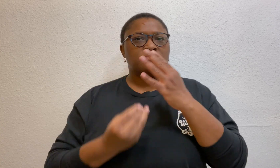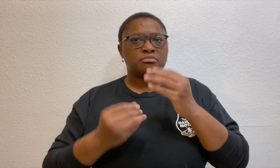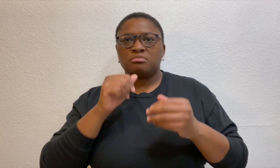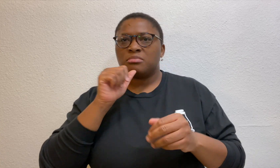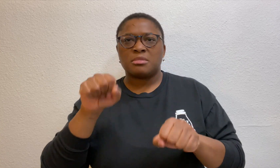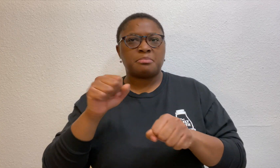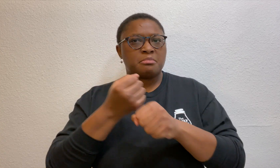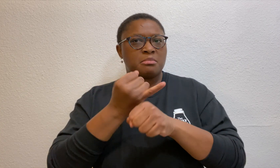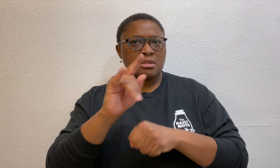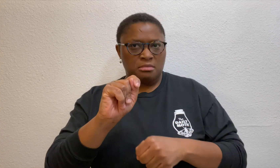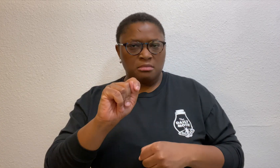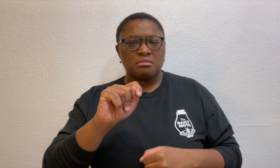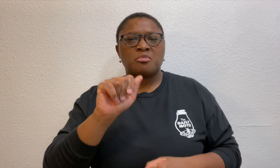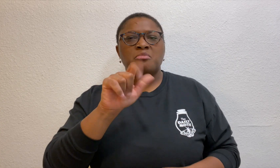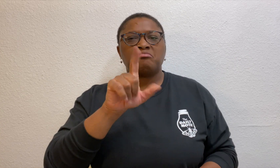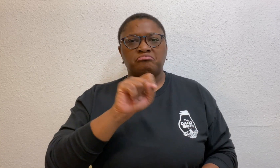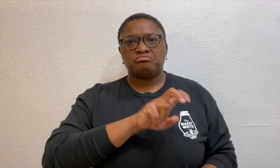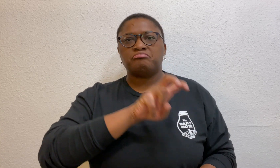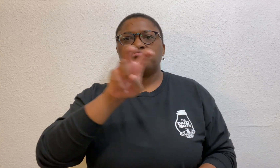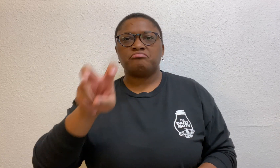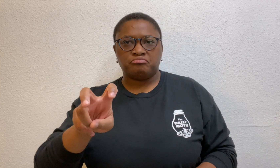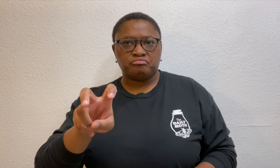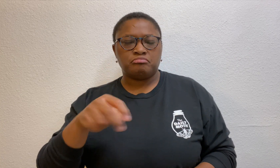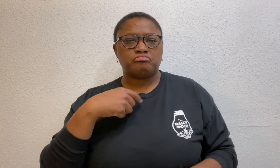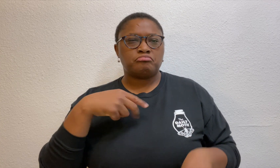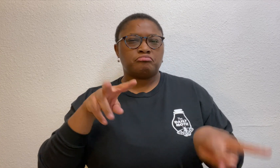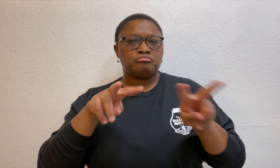One person was unable to make it and an alternate took their place.